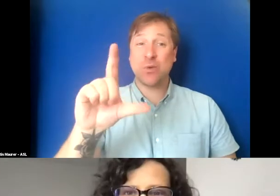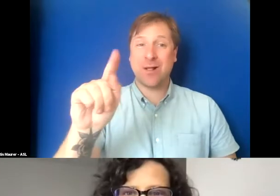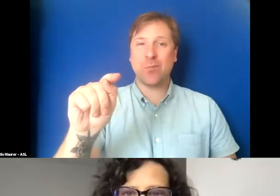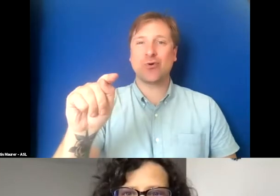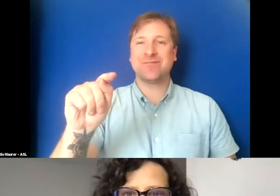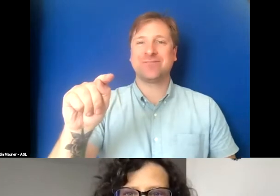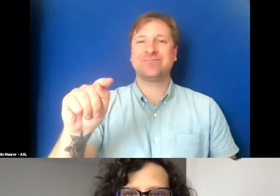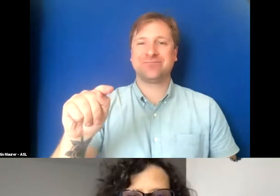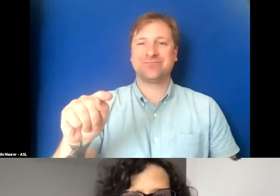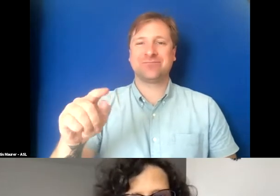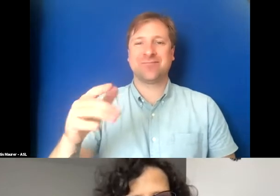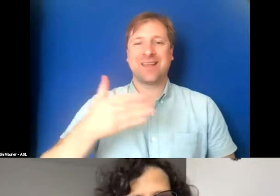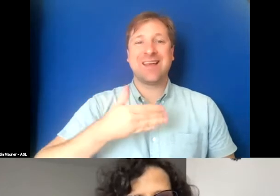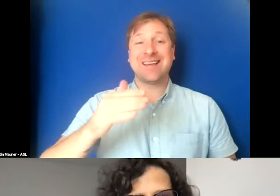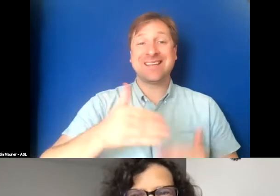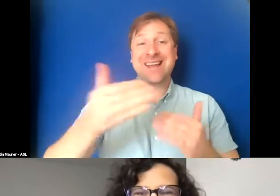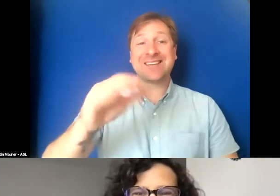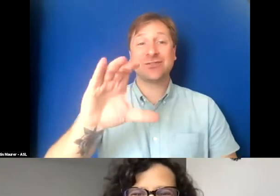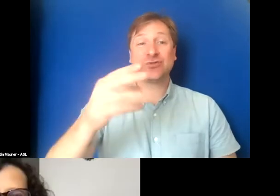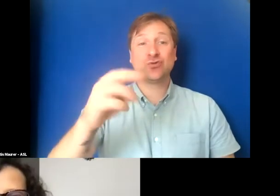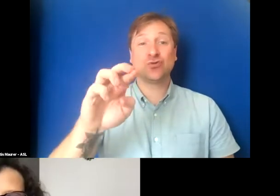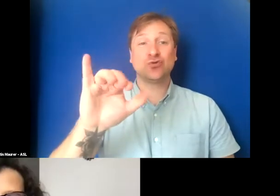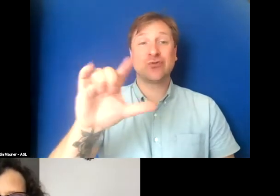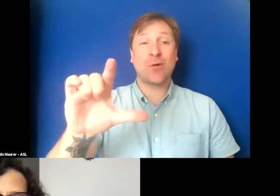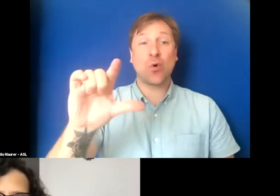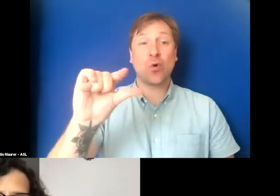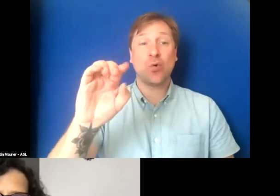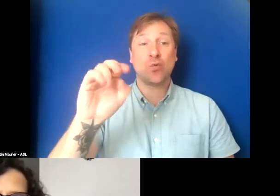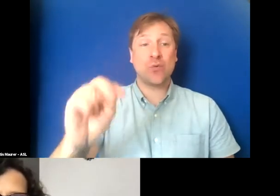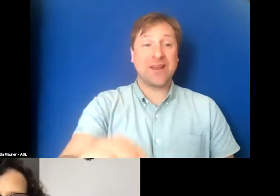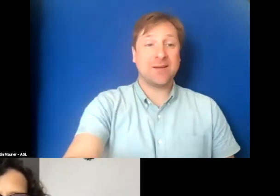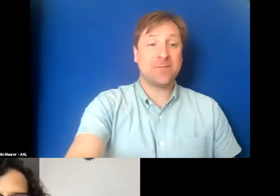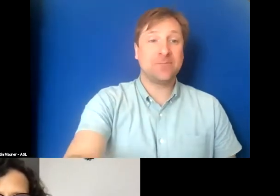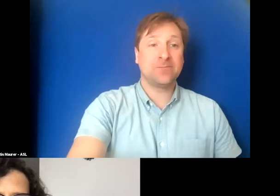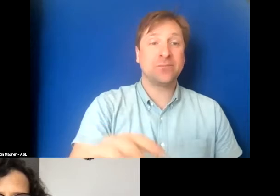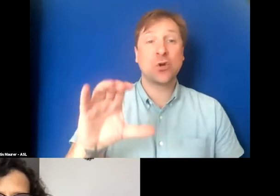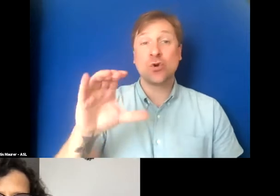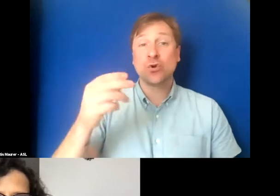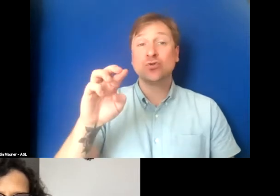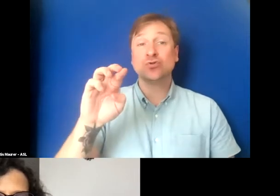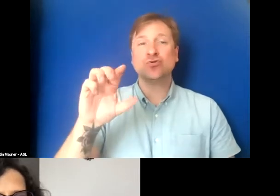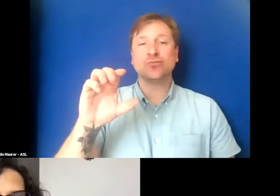And I'd like to introduce Cheryl Green. So Cheryl has been so generous in sharing